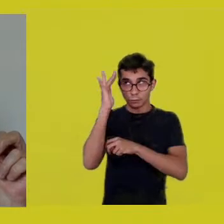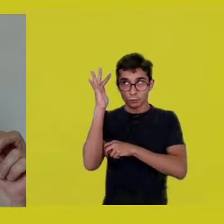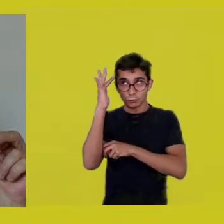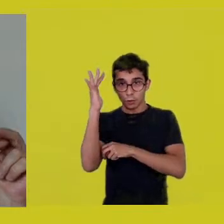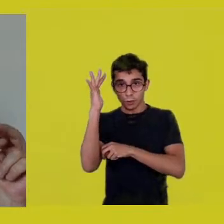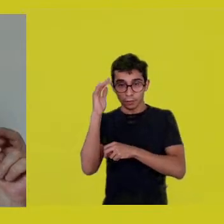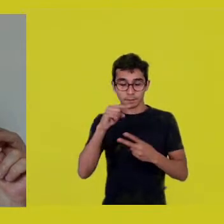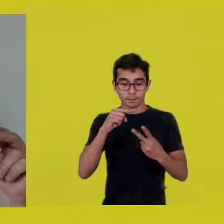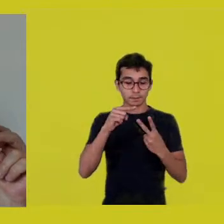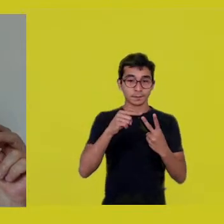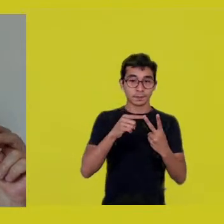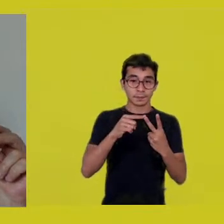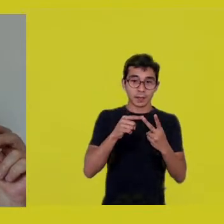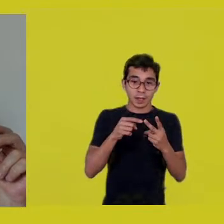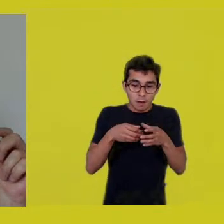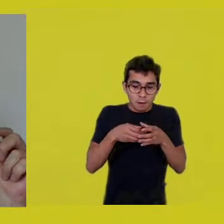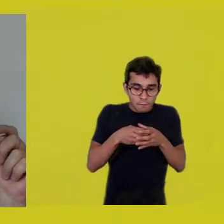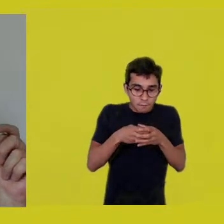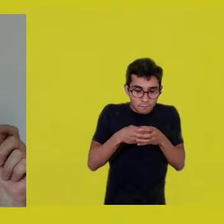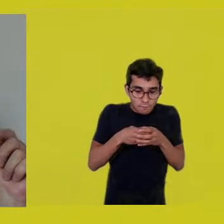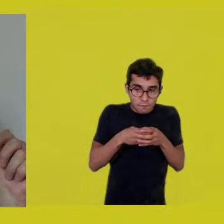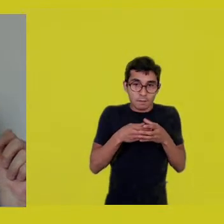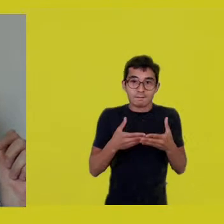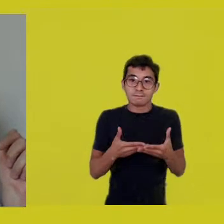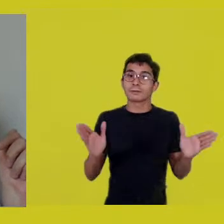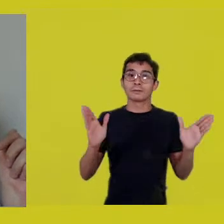Whether dreams are a way to leave the cocoon,